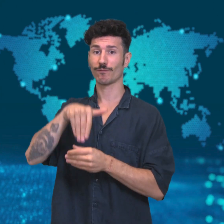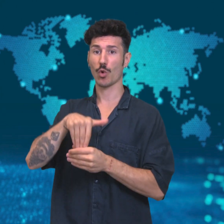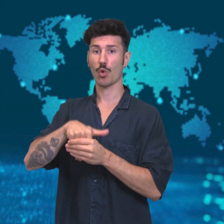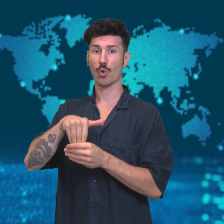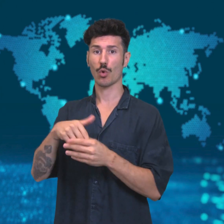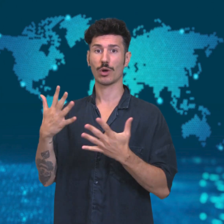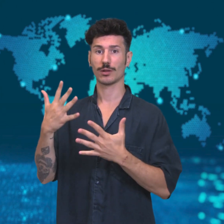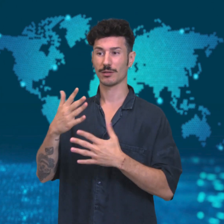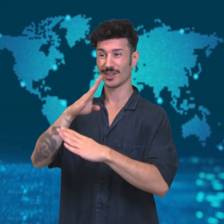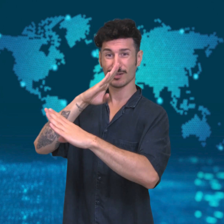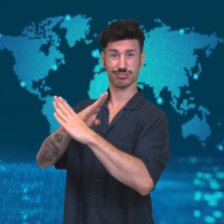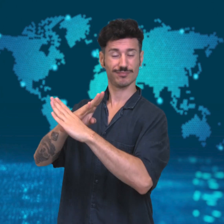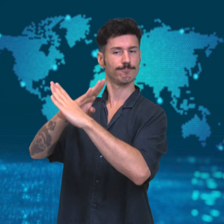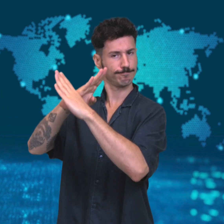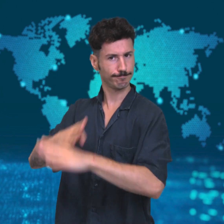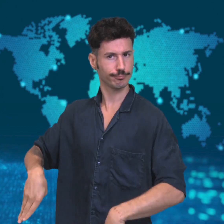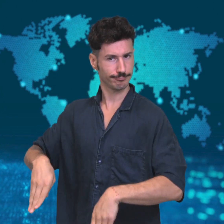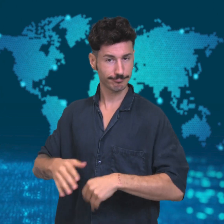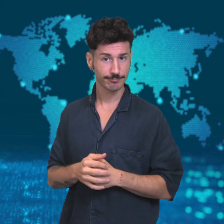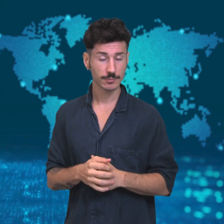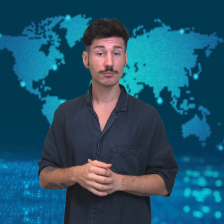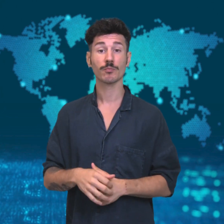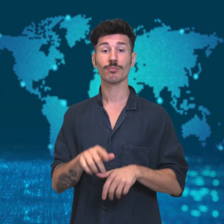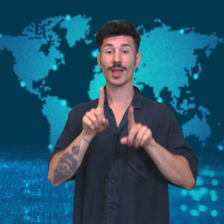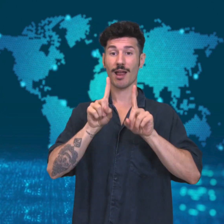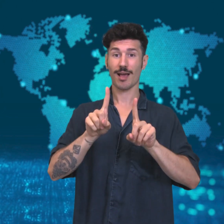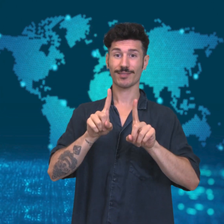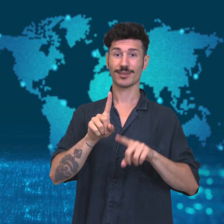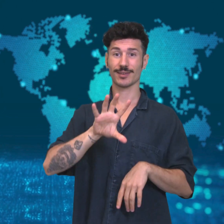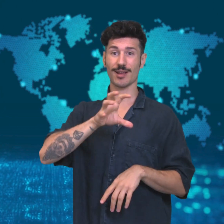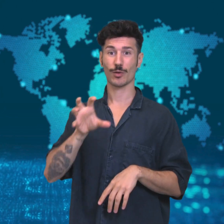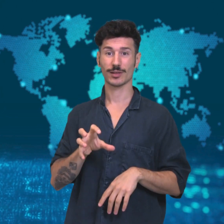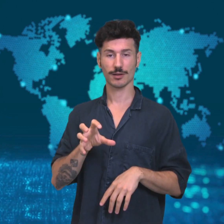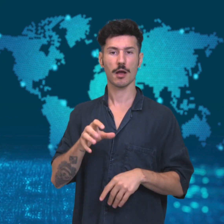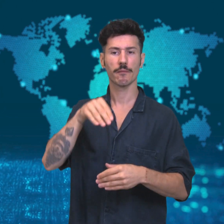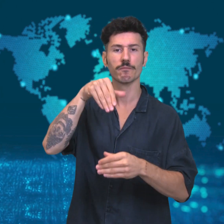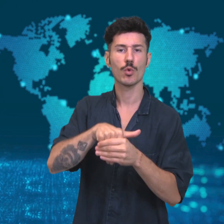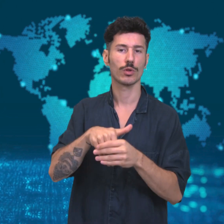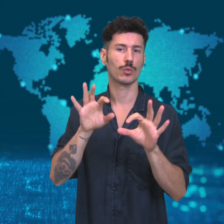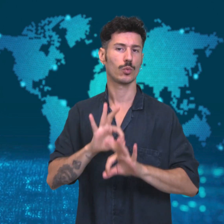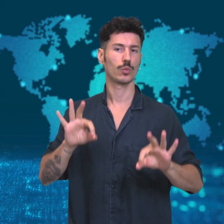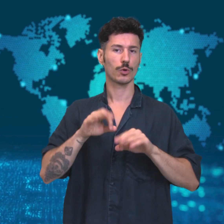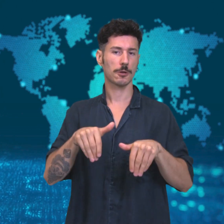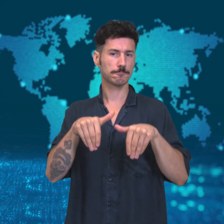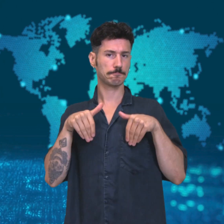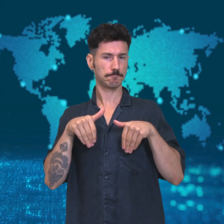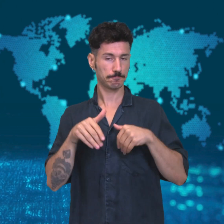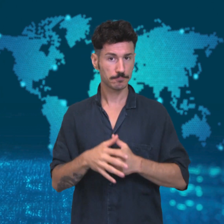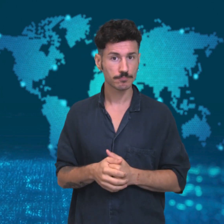two voted against the extension, and 11 countries abstained.